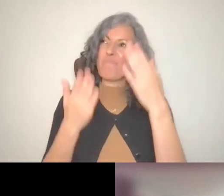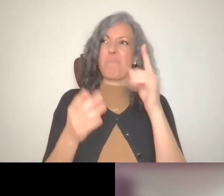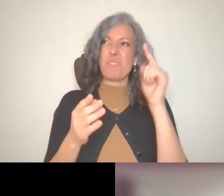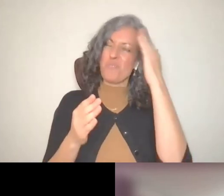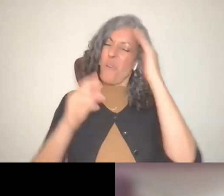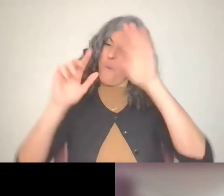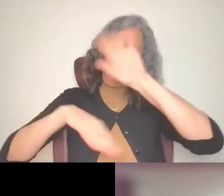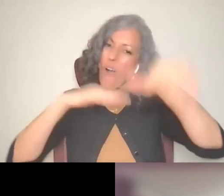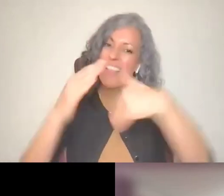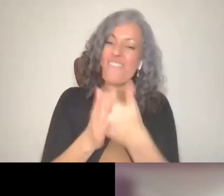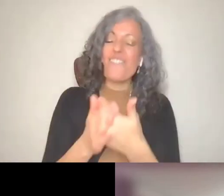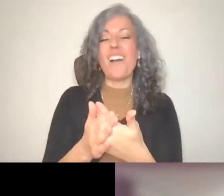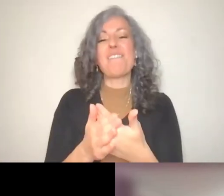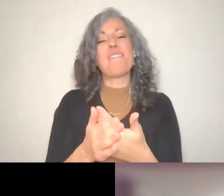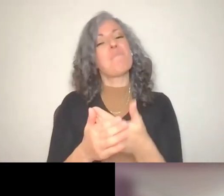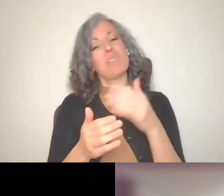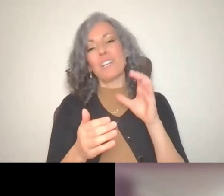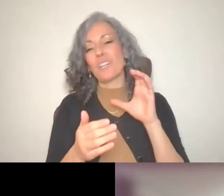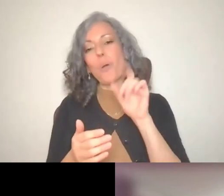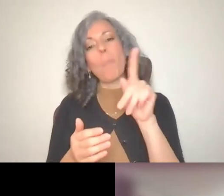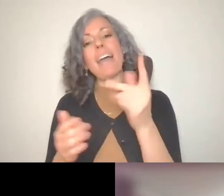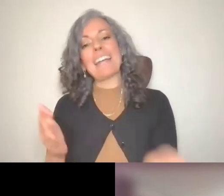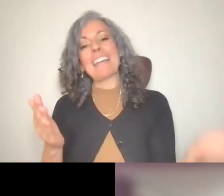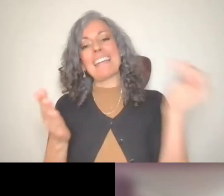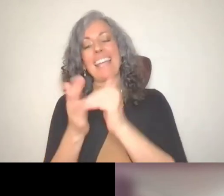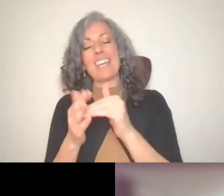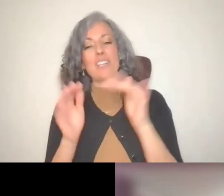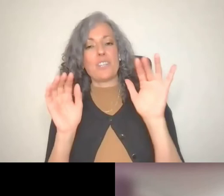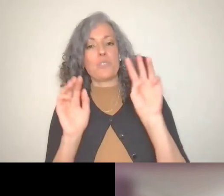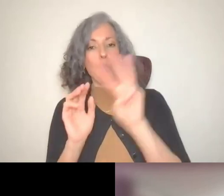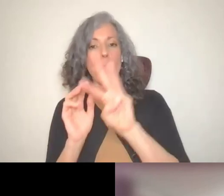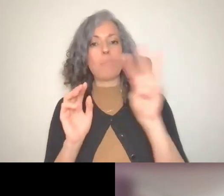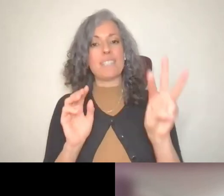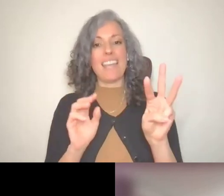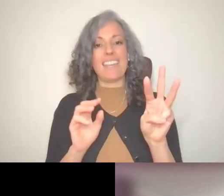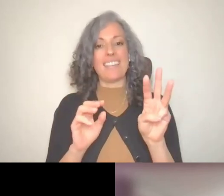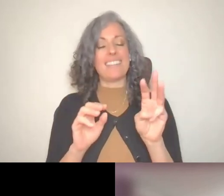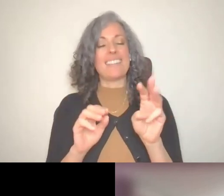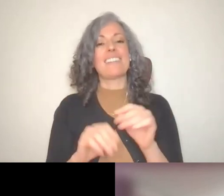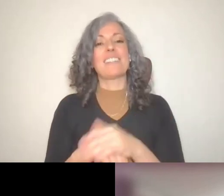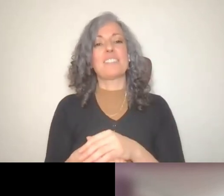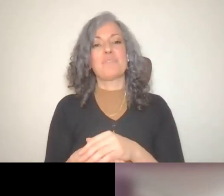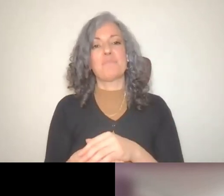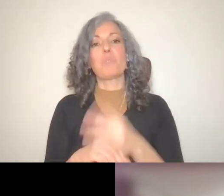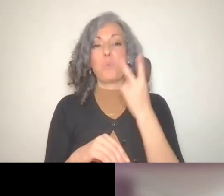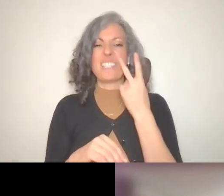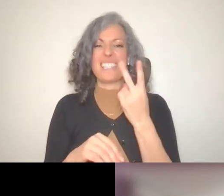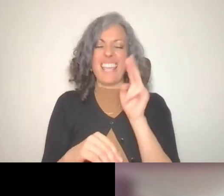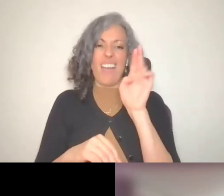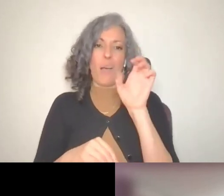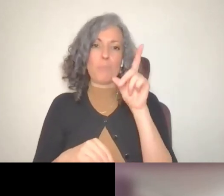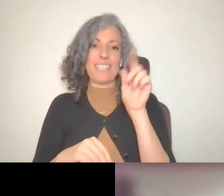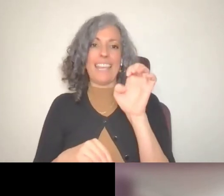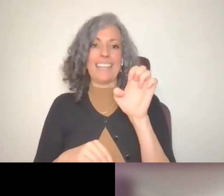back to the website because there are always up to what we work with all of our ambassadors. You all are four of them to help us